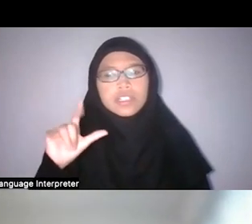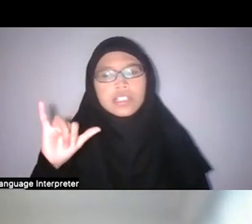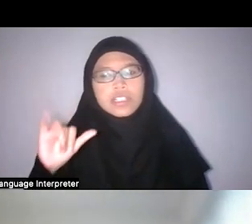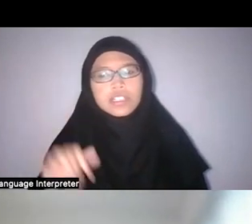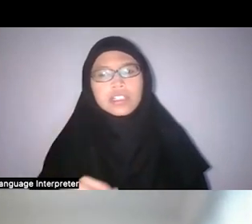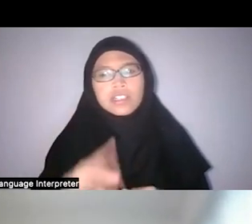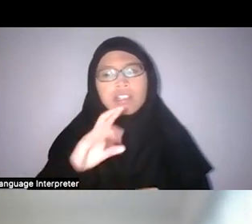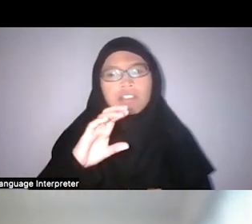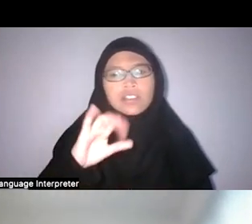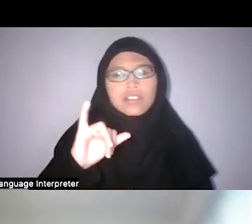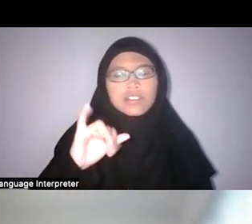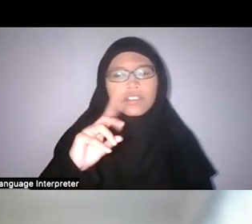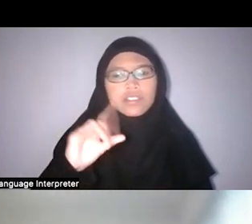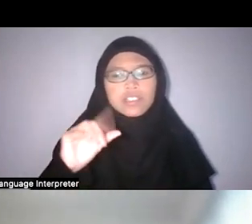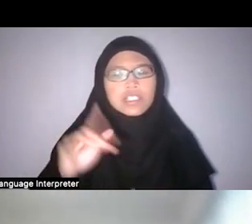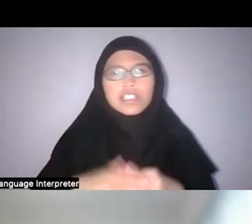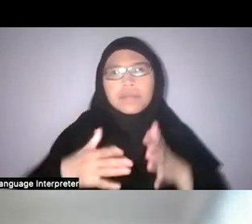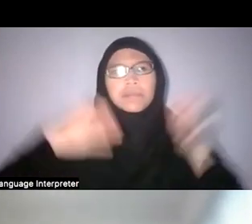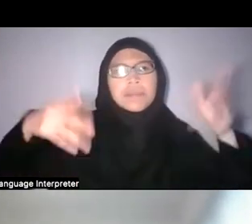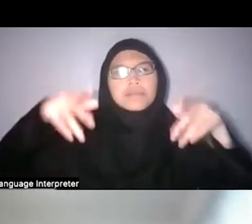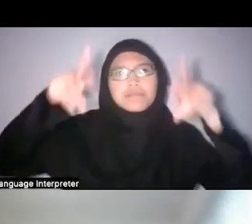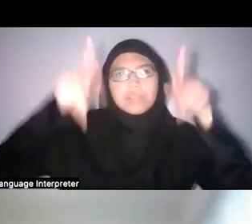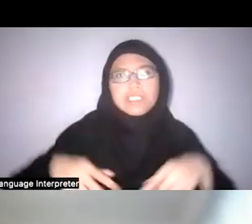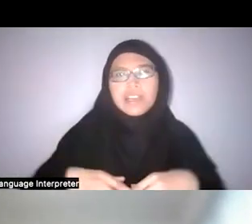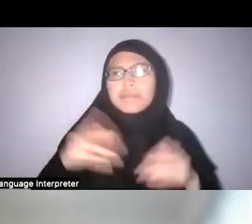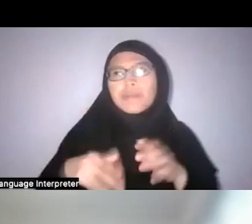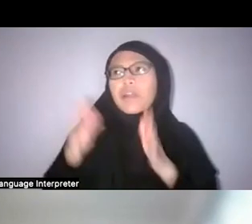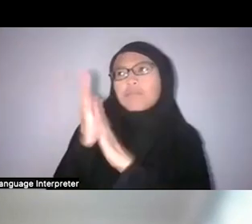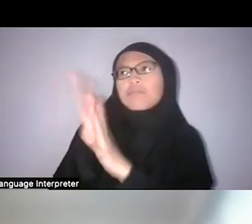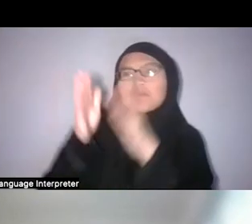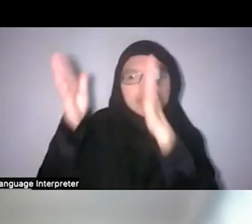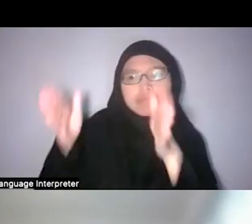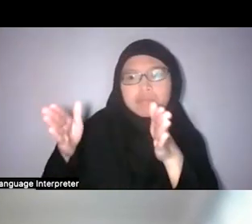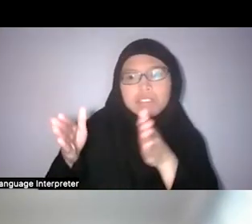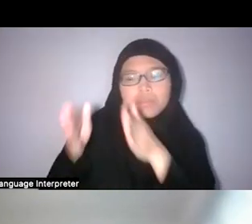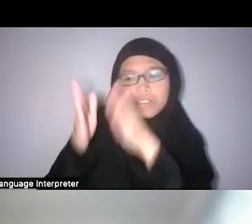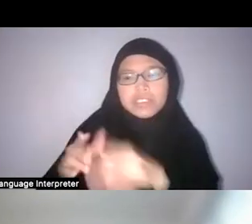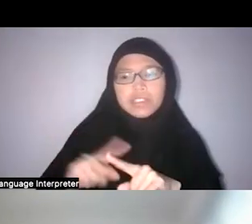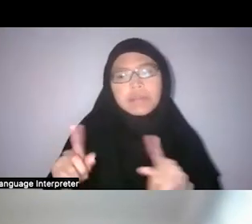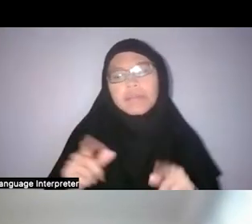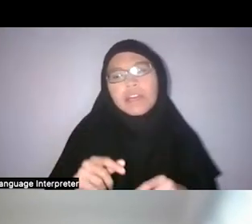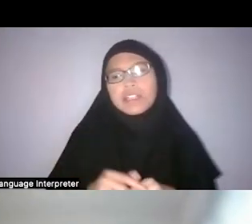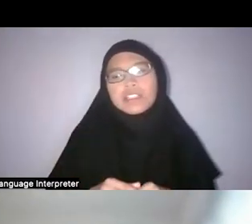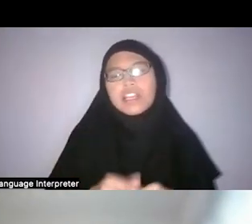And he’s kind of lauded as this figure, you know, but it would not have been possible without,